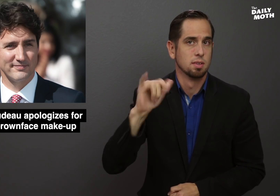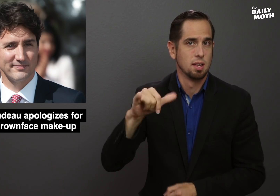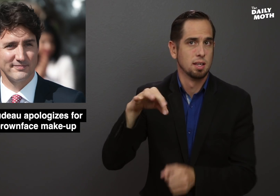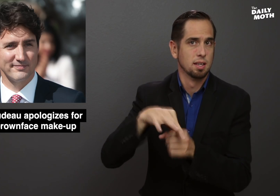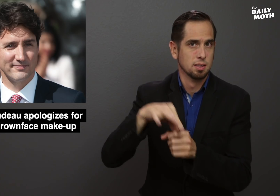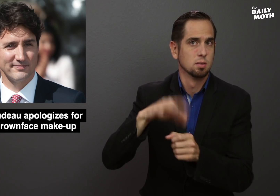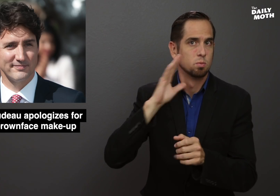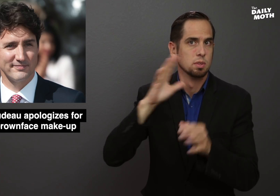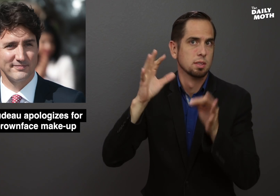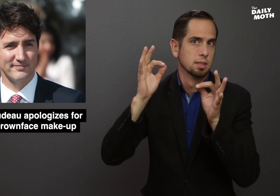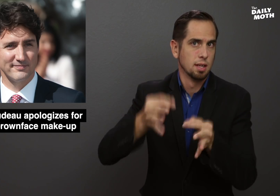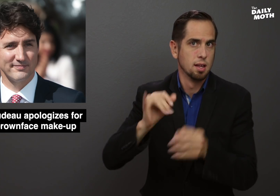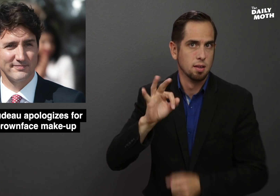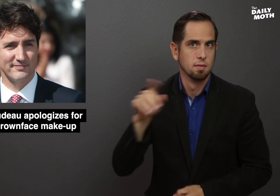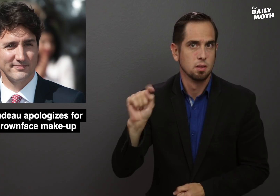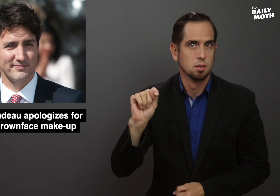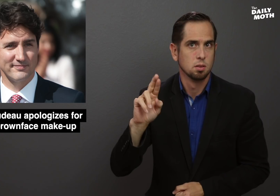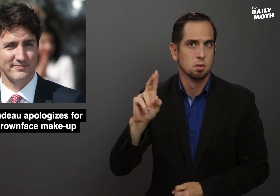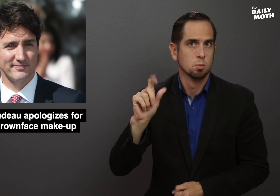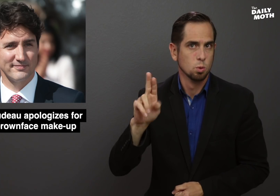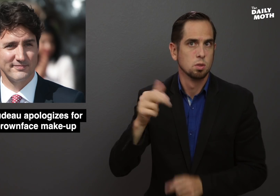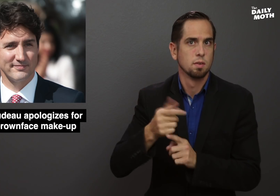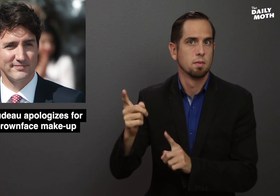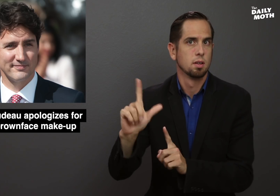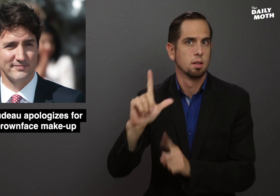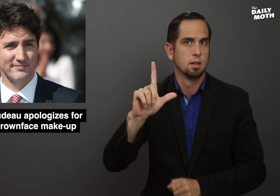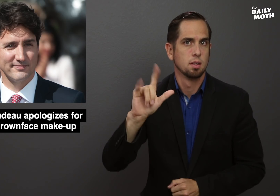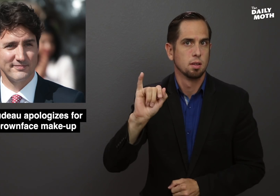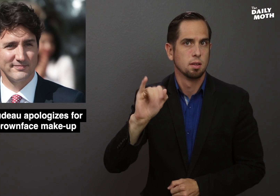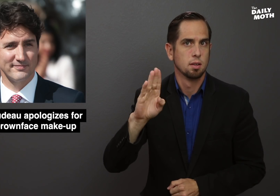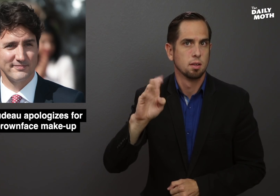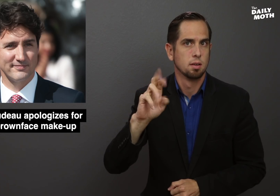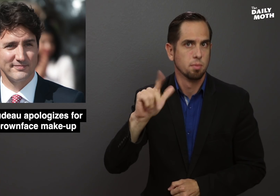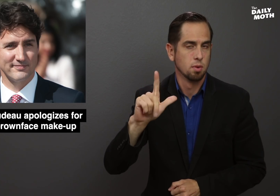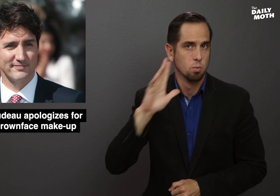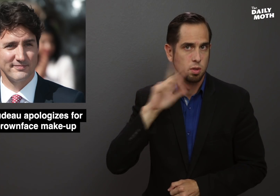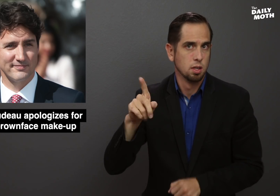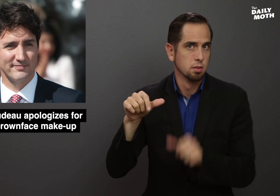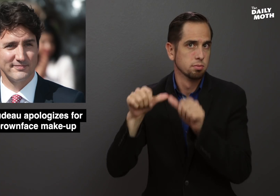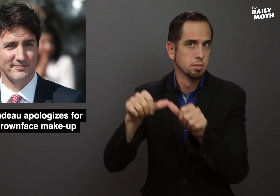that will decide if Trudeau, a Liberal, will have